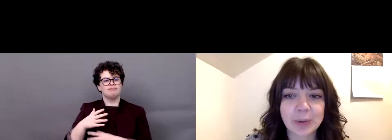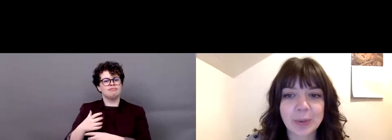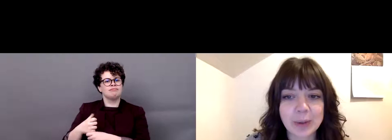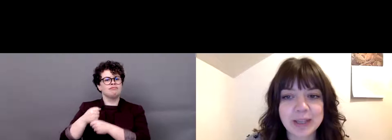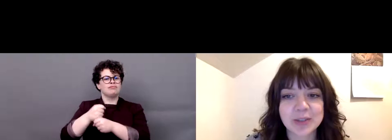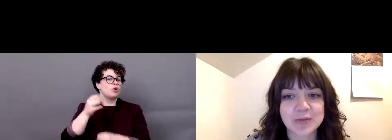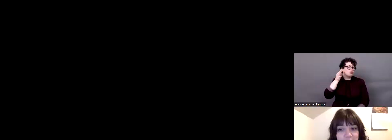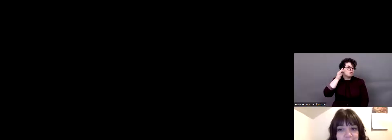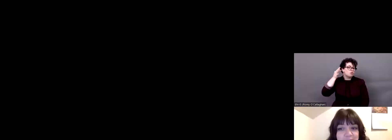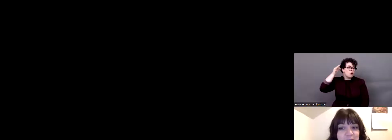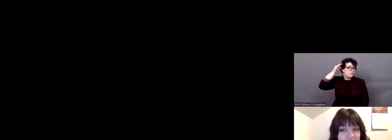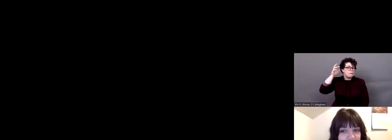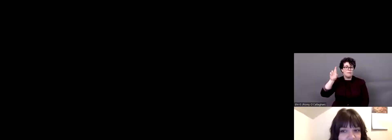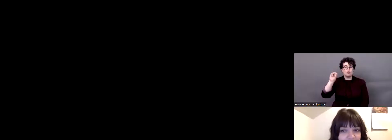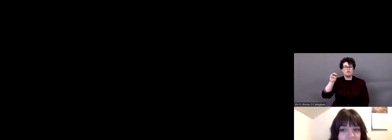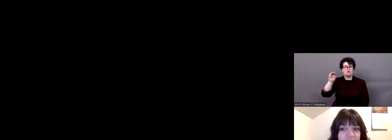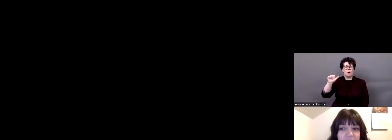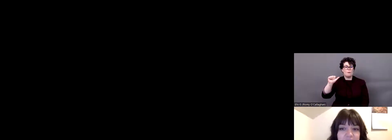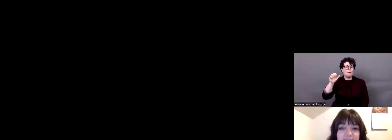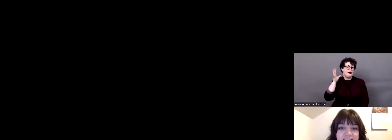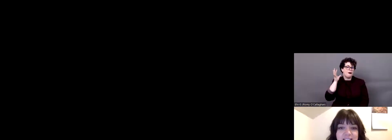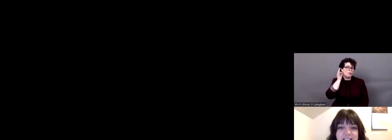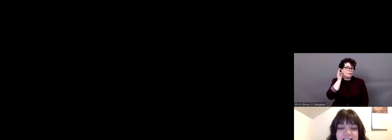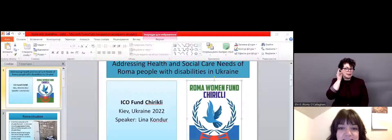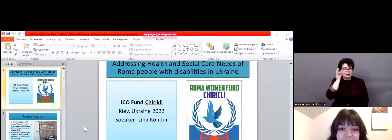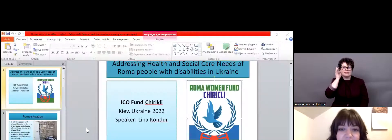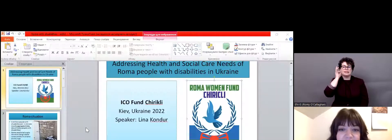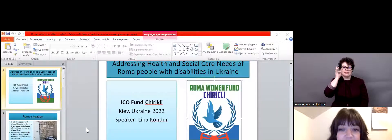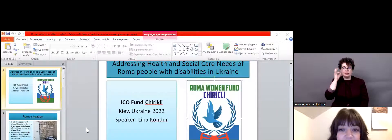at International Charitable Organization Roma Women Fund Chirikli.